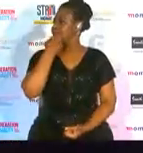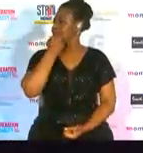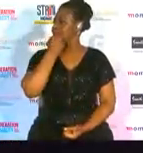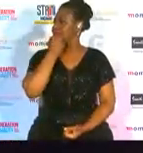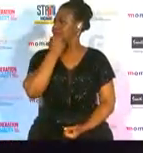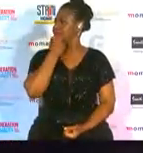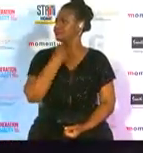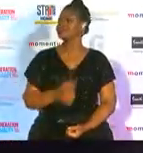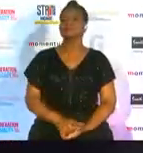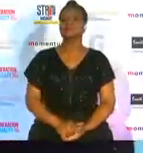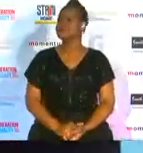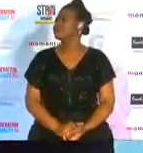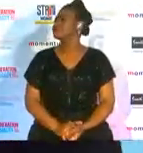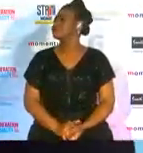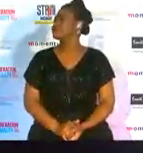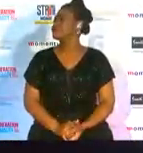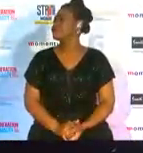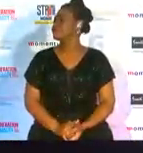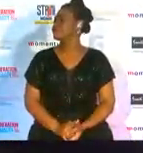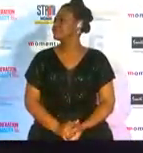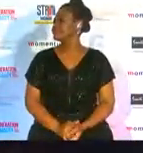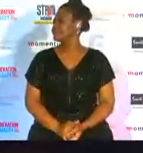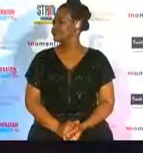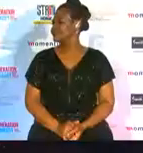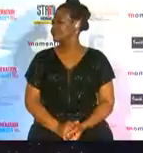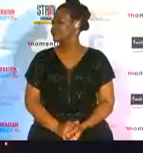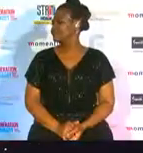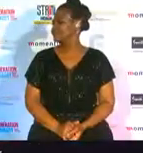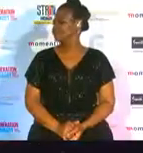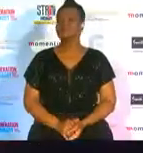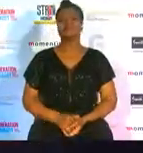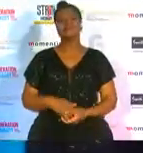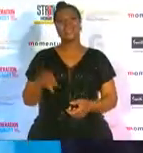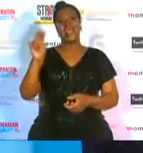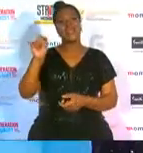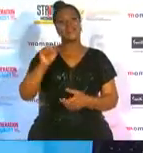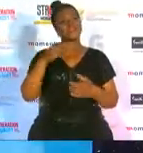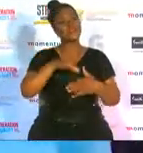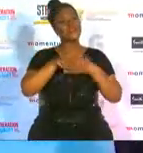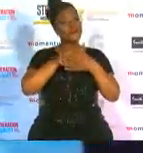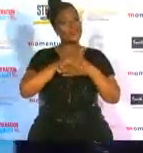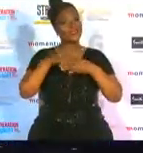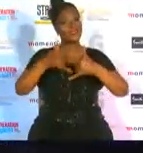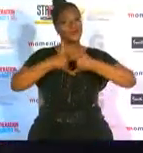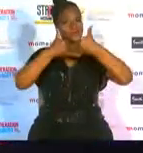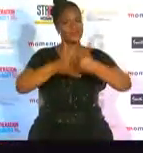there we go yeah we need to remove the mask no nintendo congratulations on your award tell me what this really means to